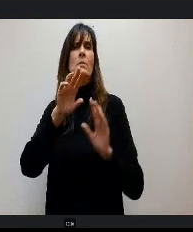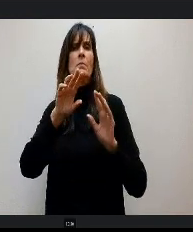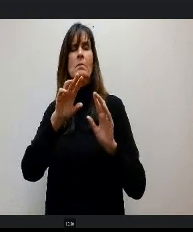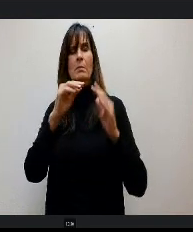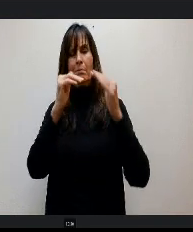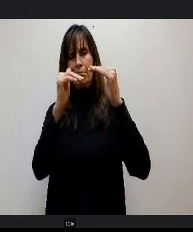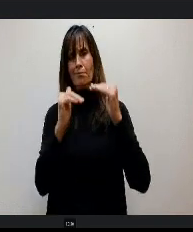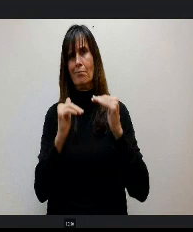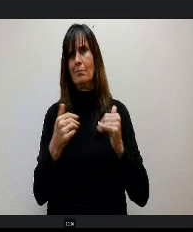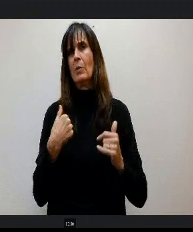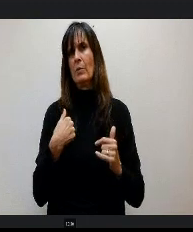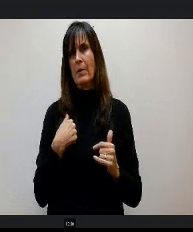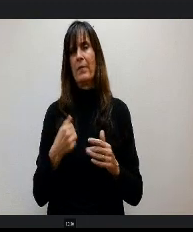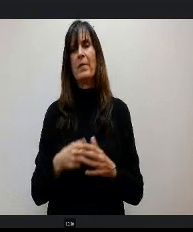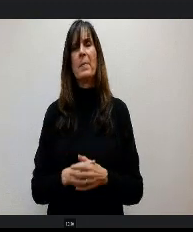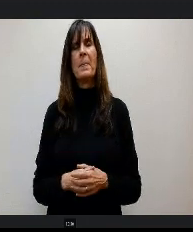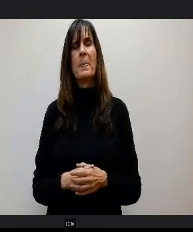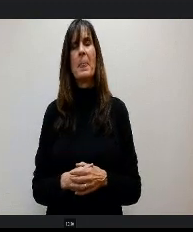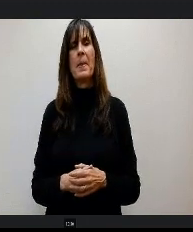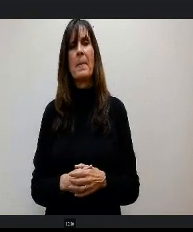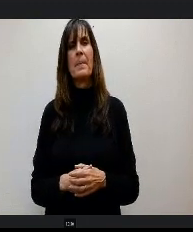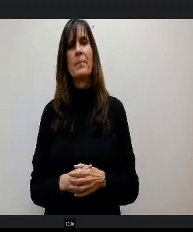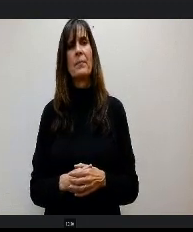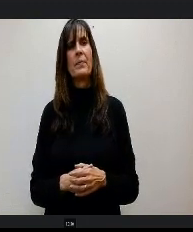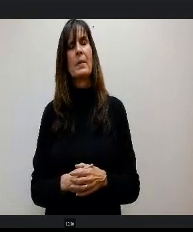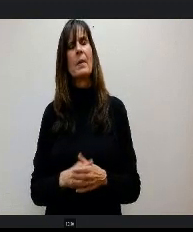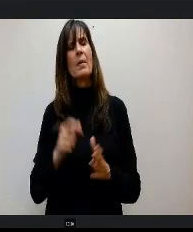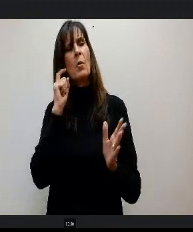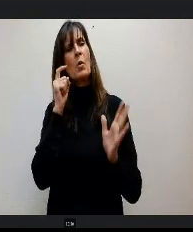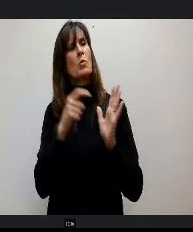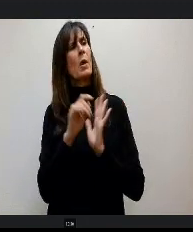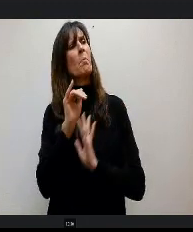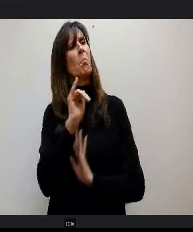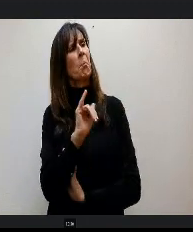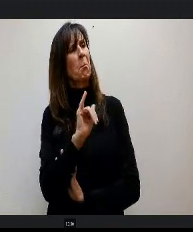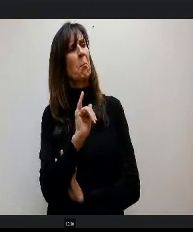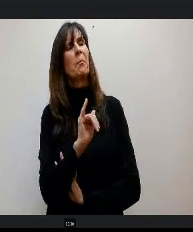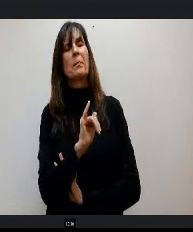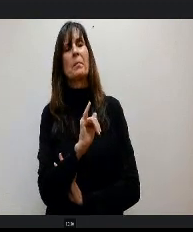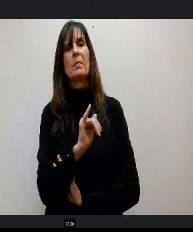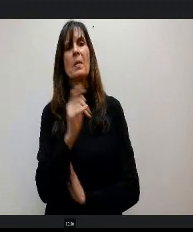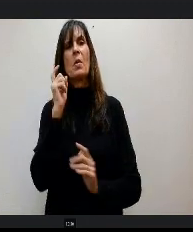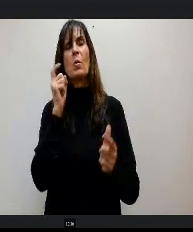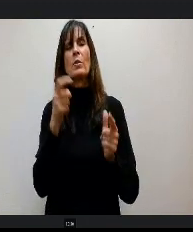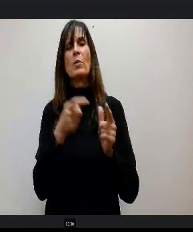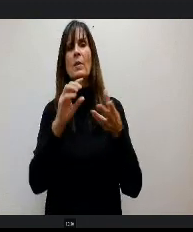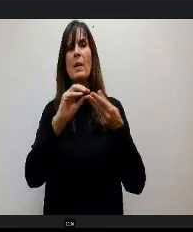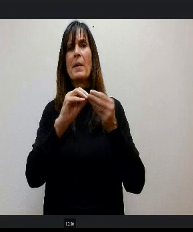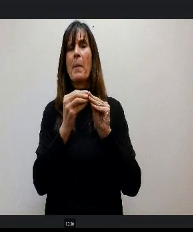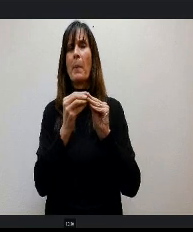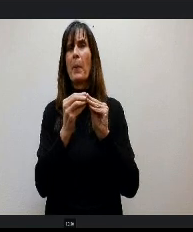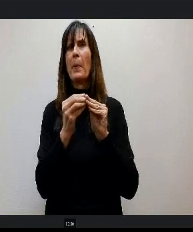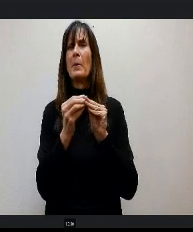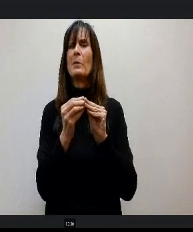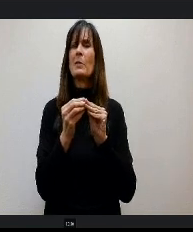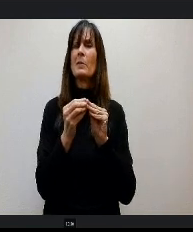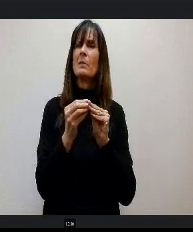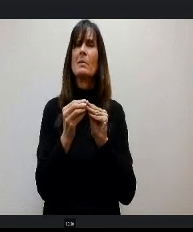Now when we look at it, we say OK one, these numbers are at least holding somewhat